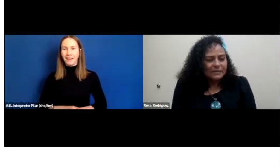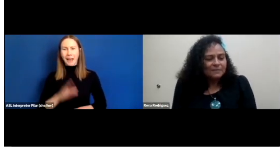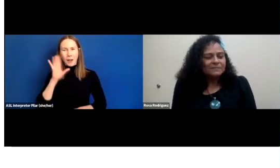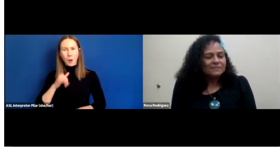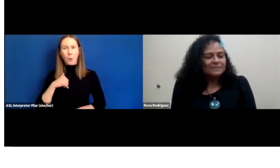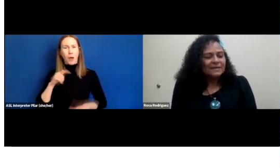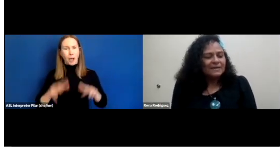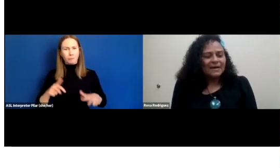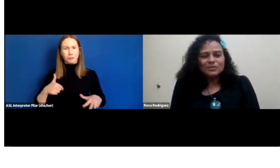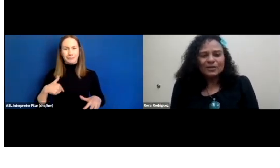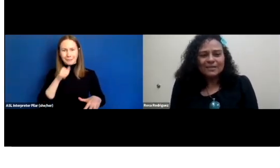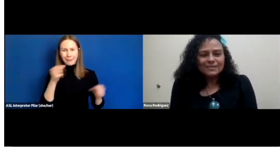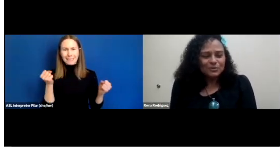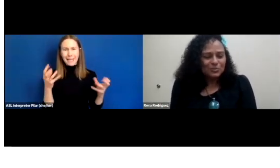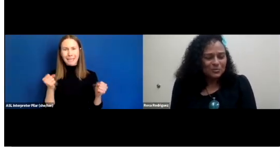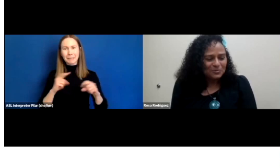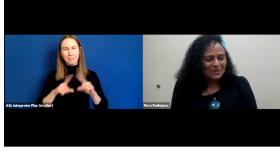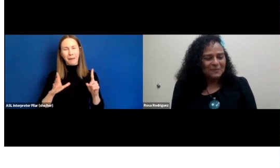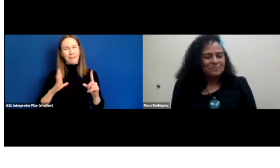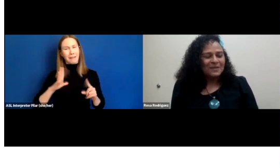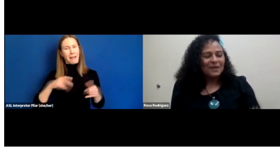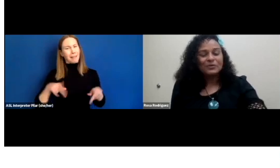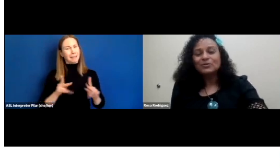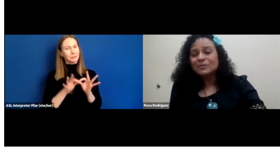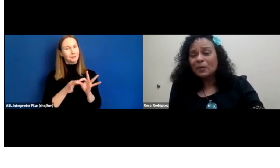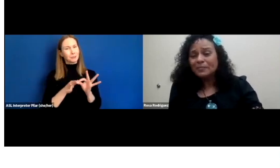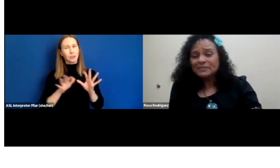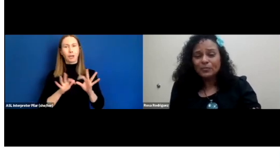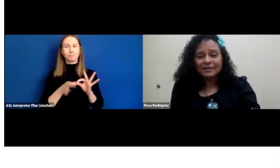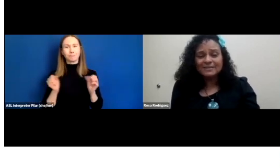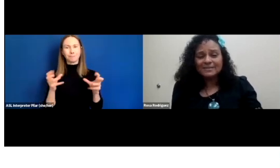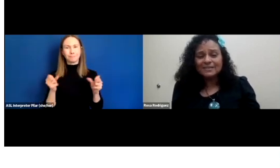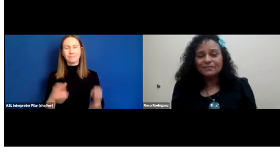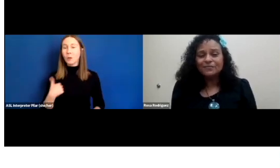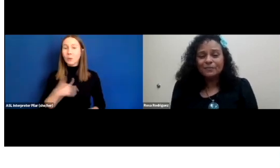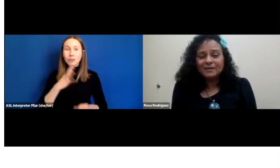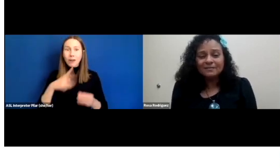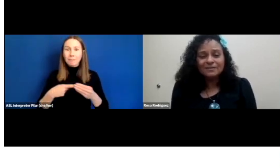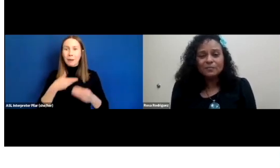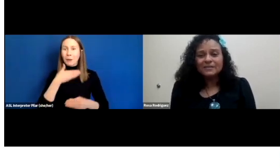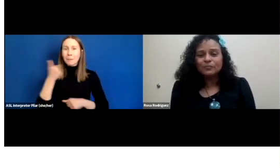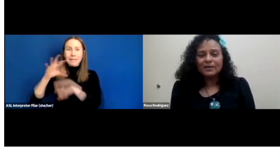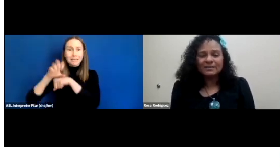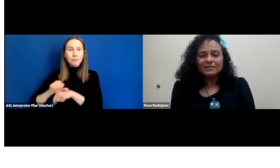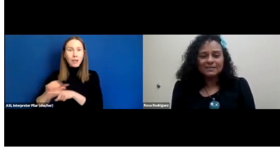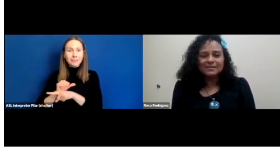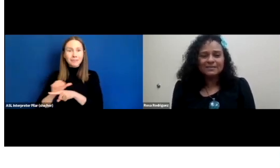but I'm just going to let the interpreter do that. We talked about best practices, and for me, the best practices